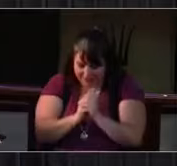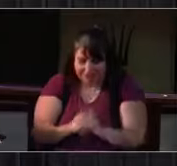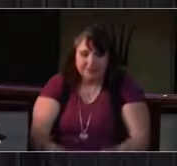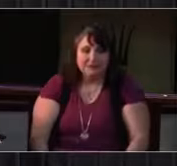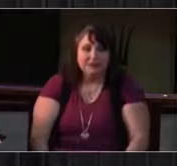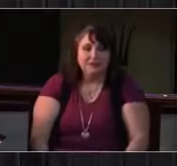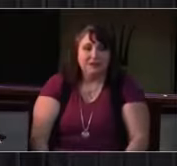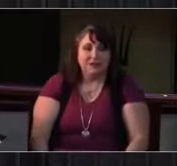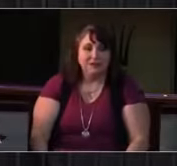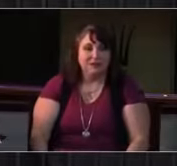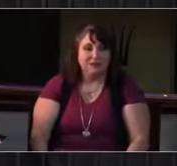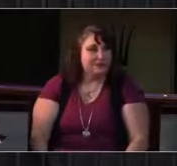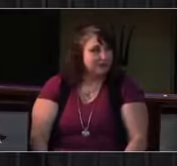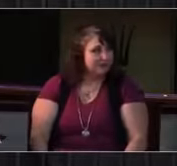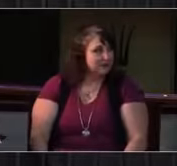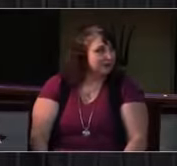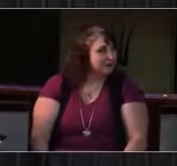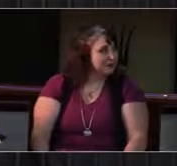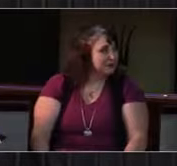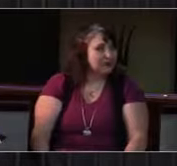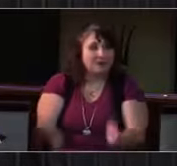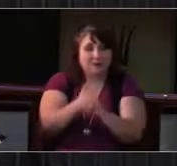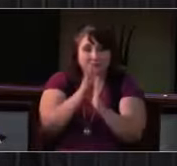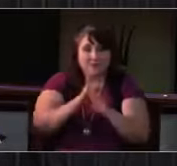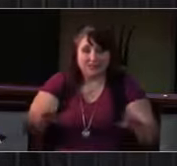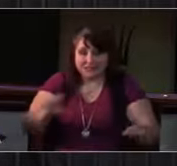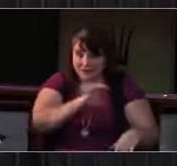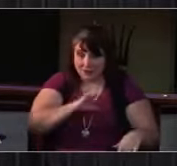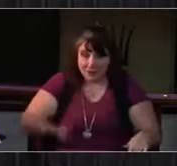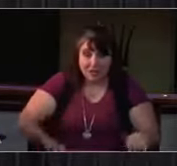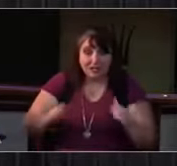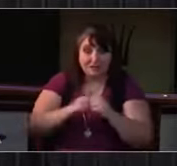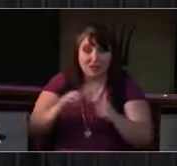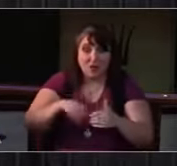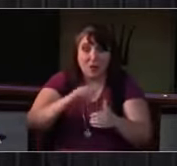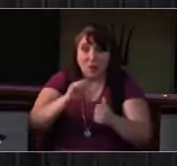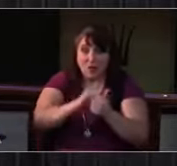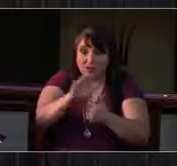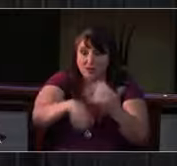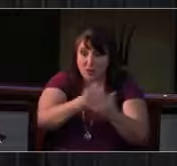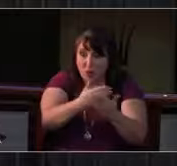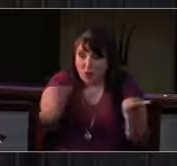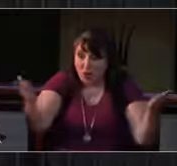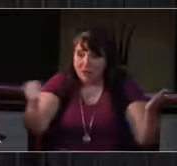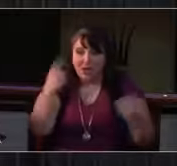Give us faith to take hold of the promise of your eternal life. God, in your mercy, Receive our prayer.